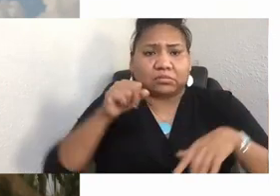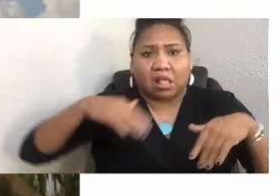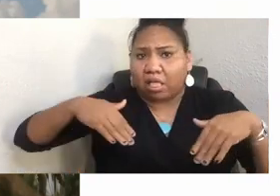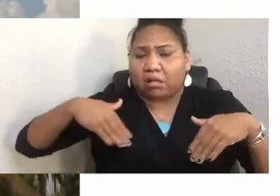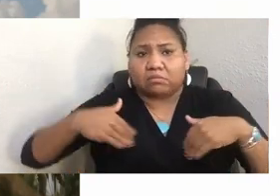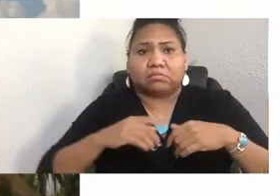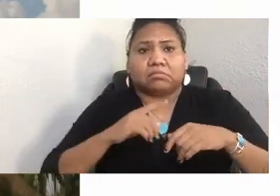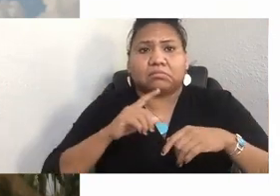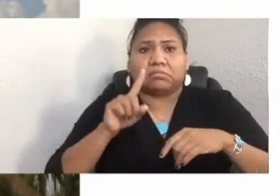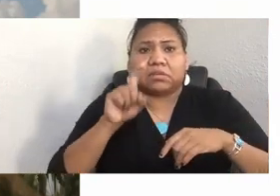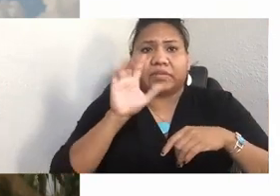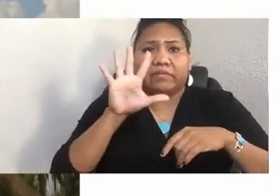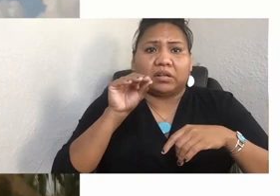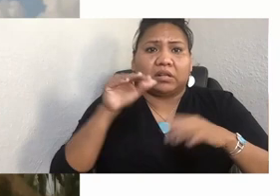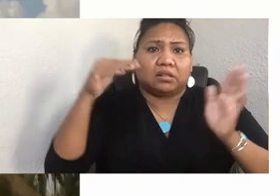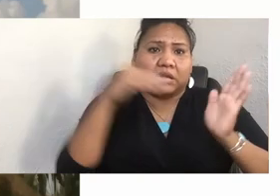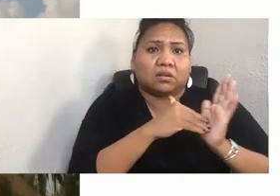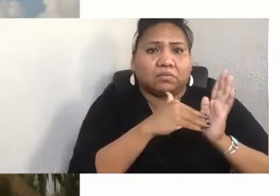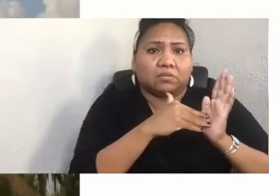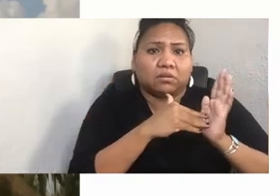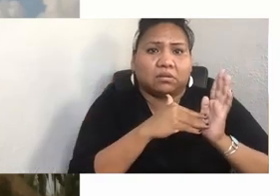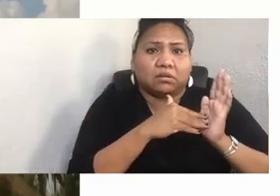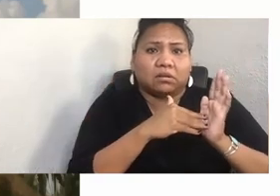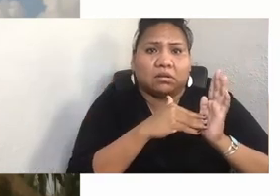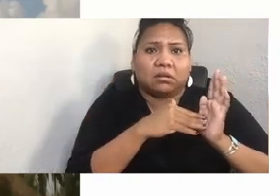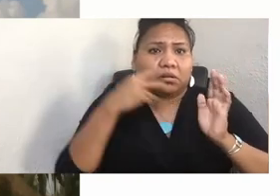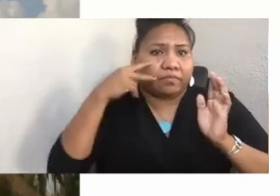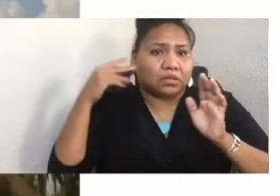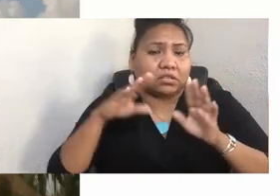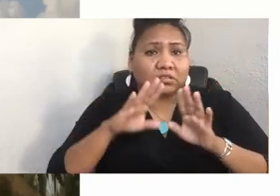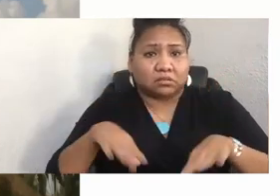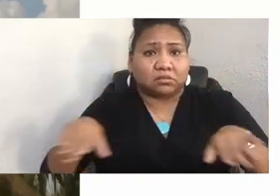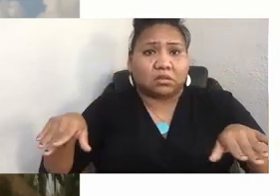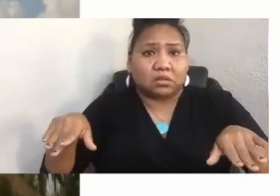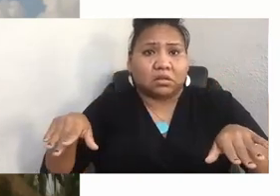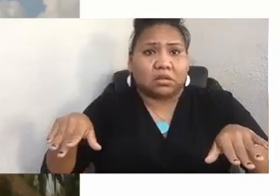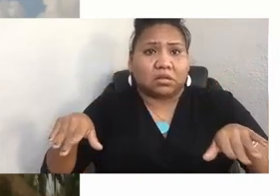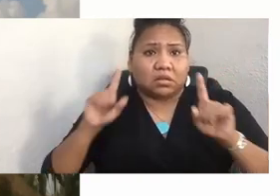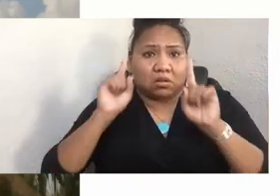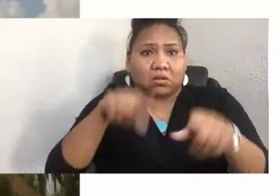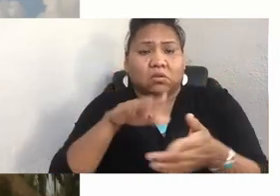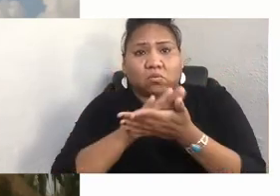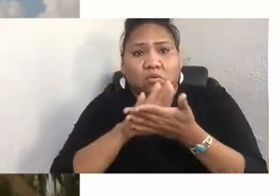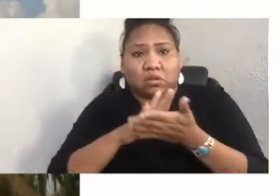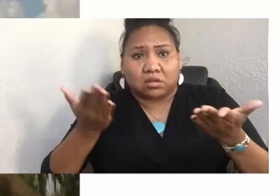attended these institutions. And so far, there has been 1,300 unmarked graves